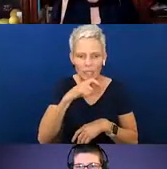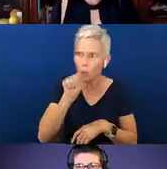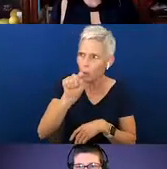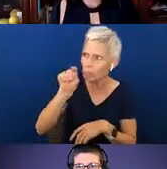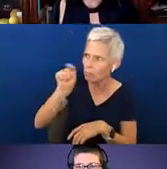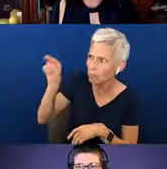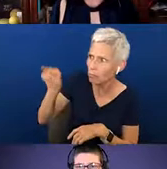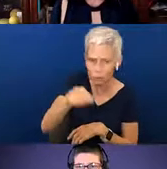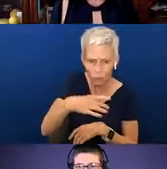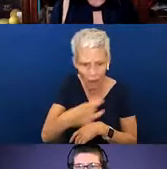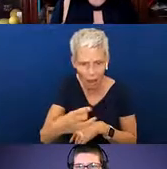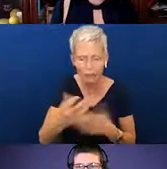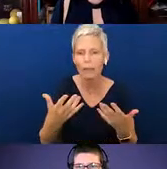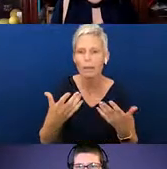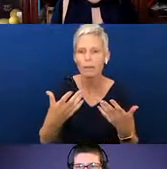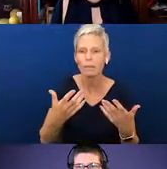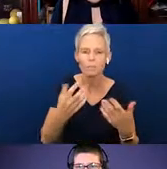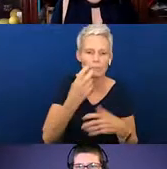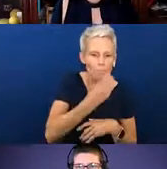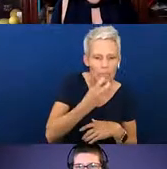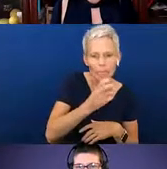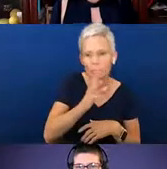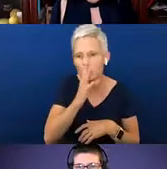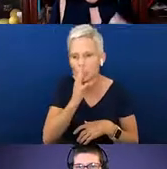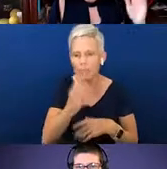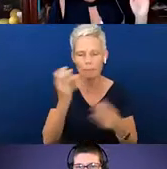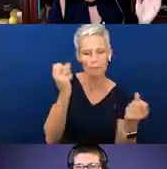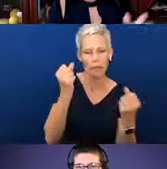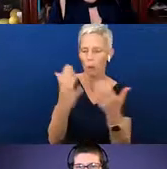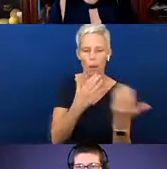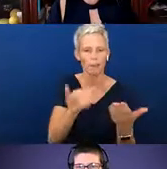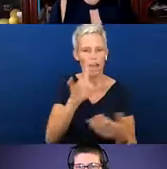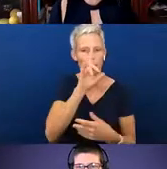Signing, oral, whatever that looks like. Talk about the people as they walk by. “Did you